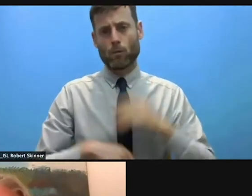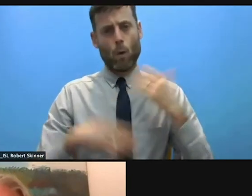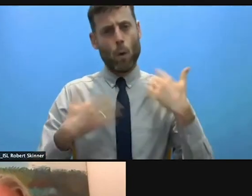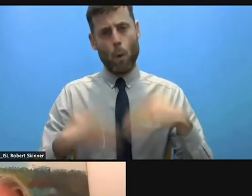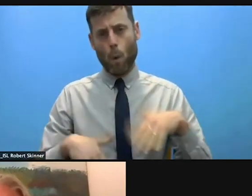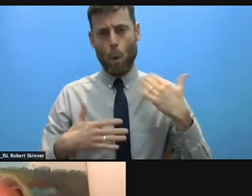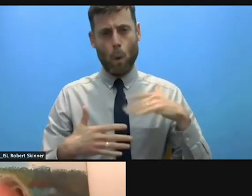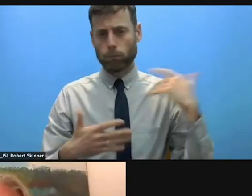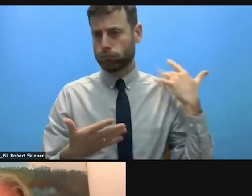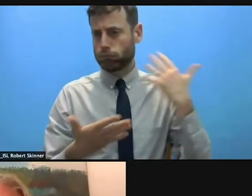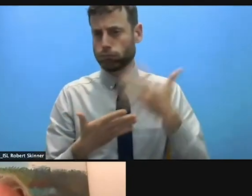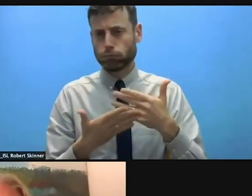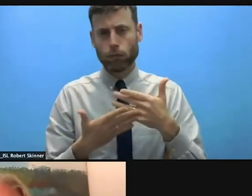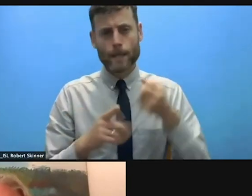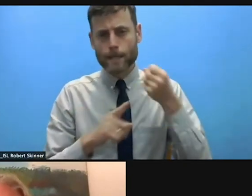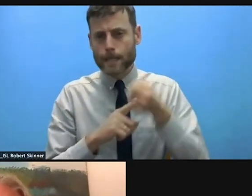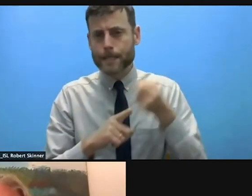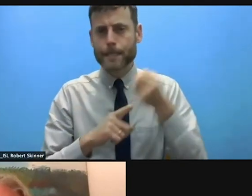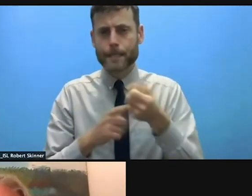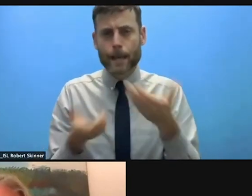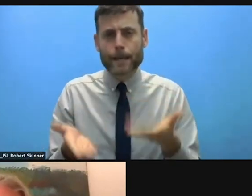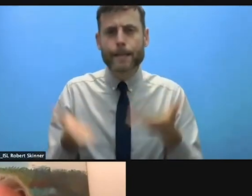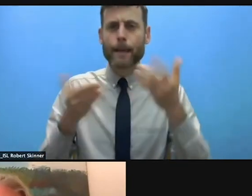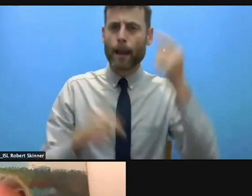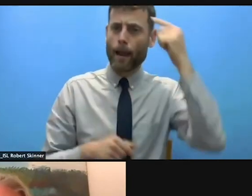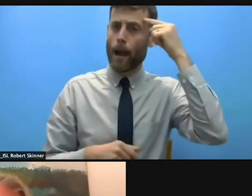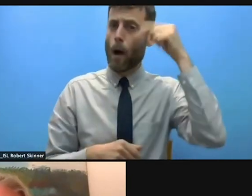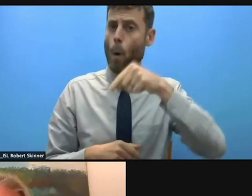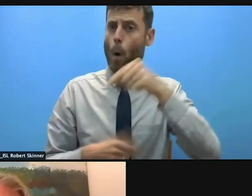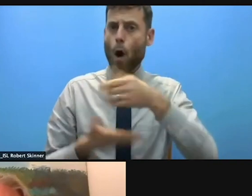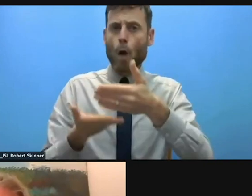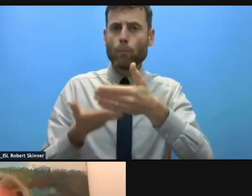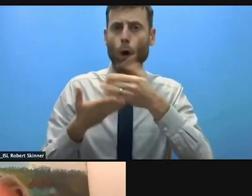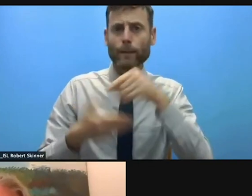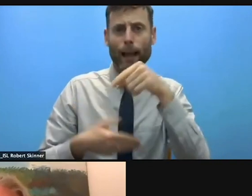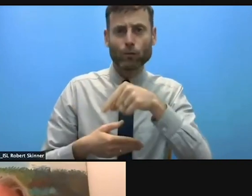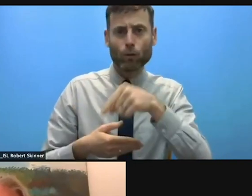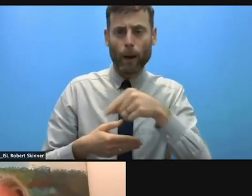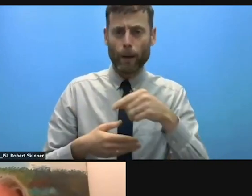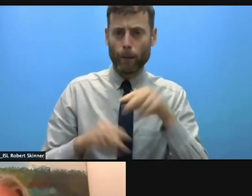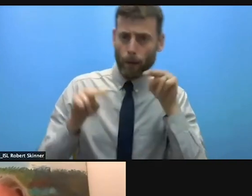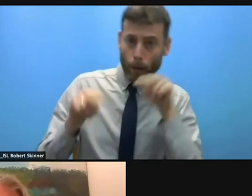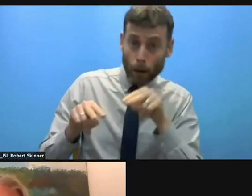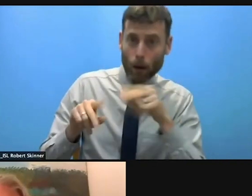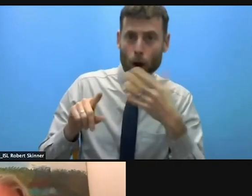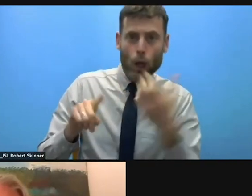on reaching protection outcomes in the light of the current pandemic and the challenges of